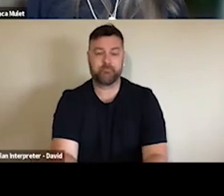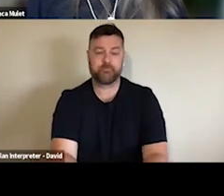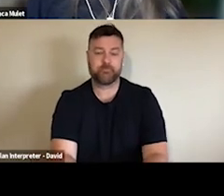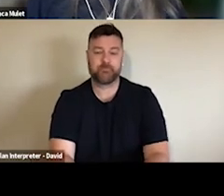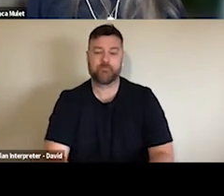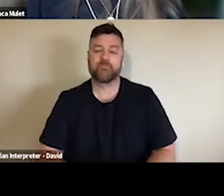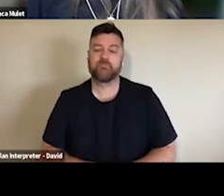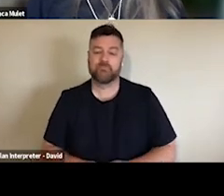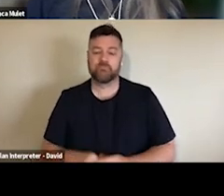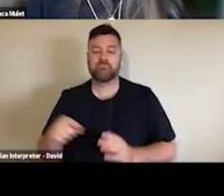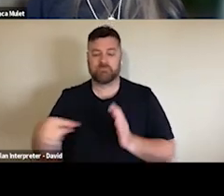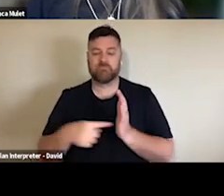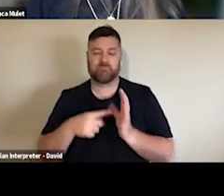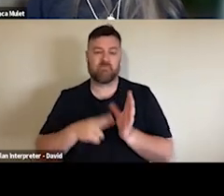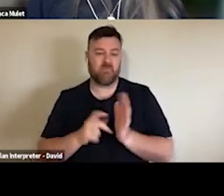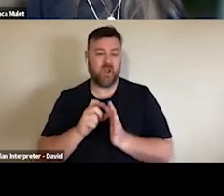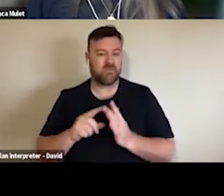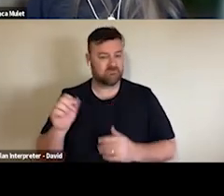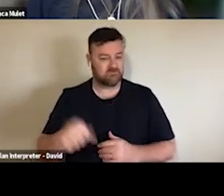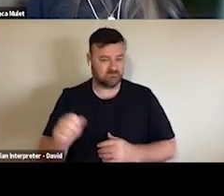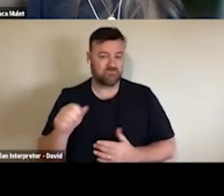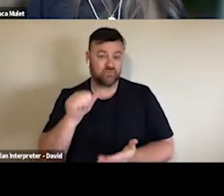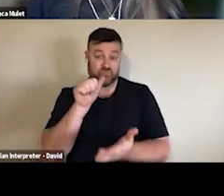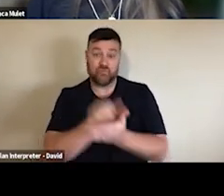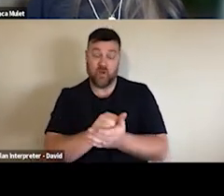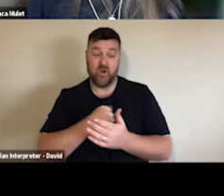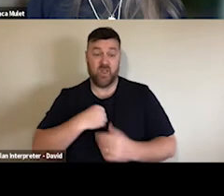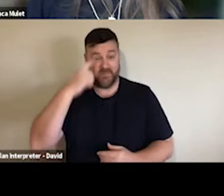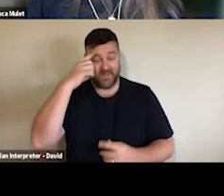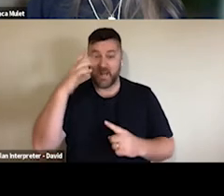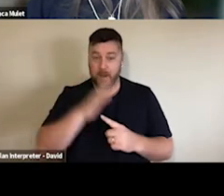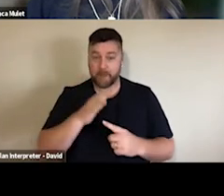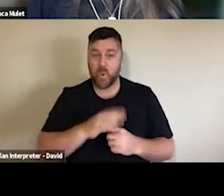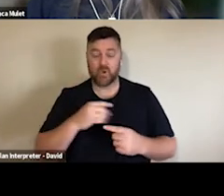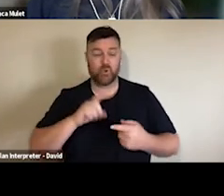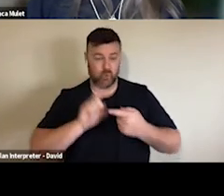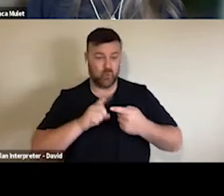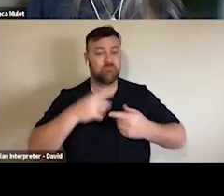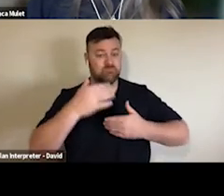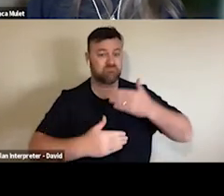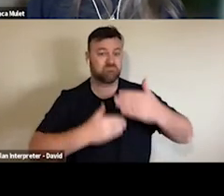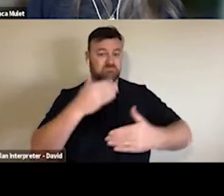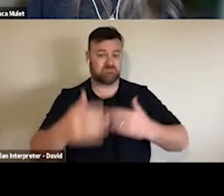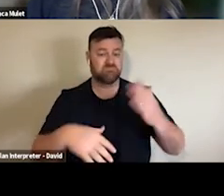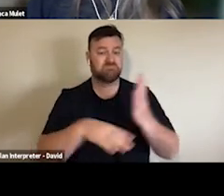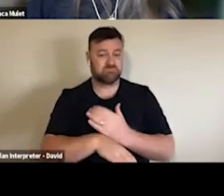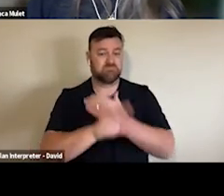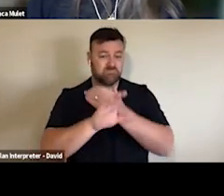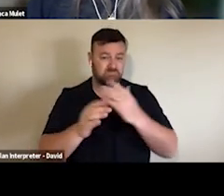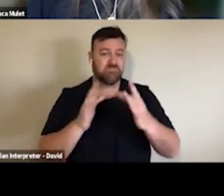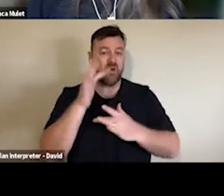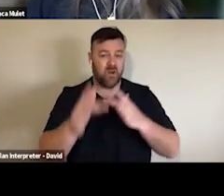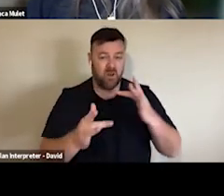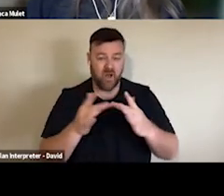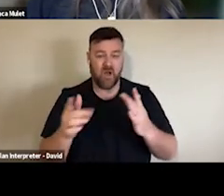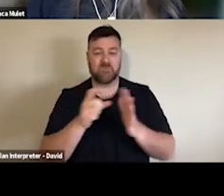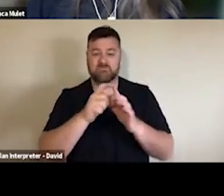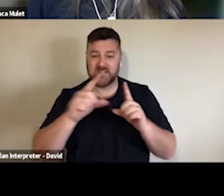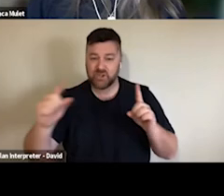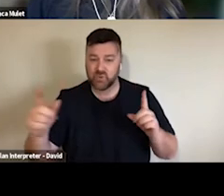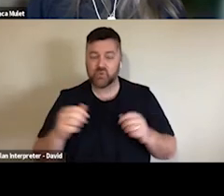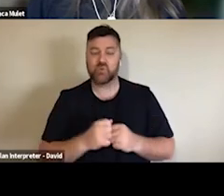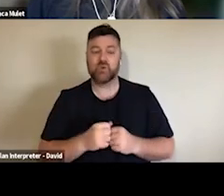all arts patrons just said no, digital is not for me, and one of the sort of side benefits